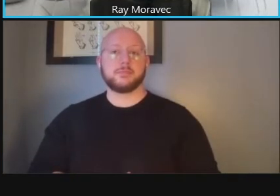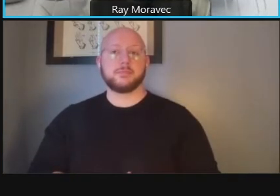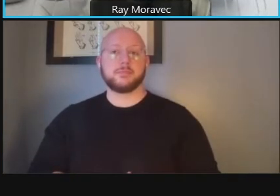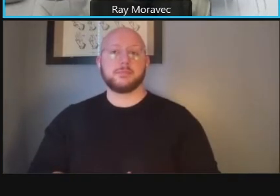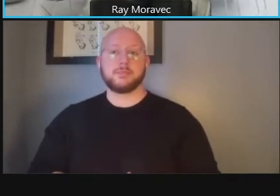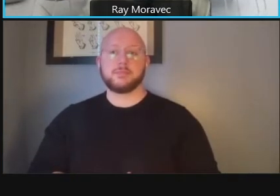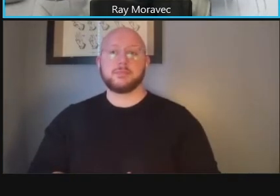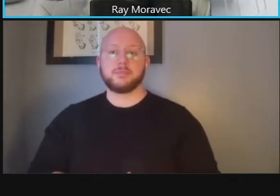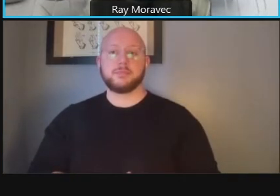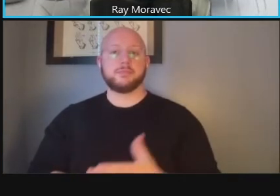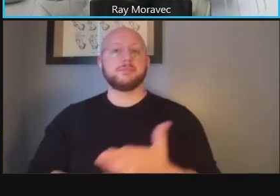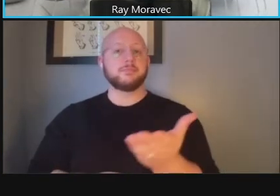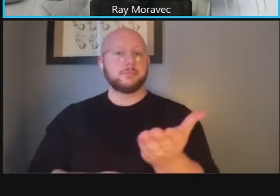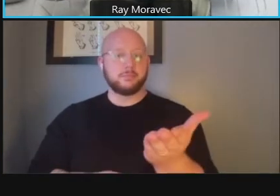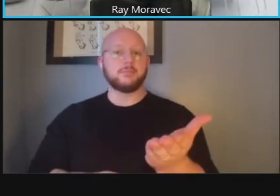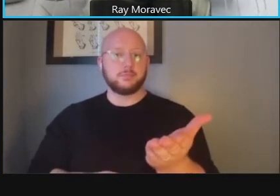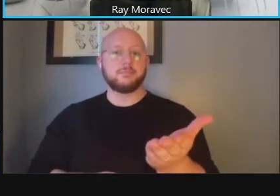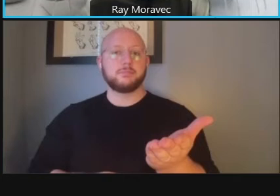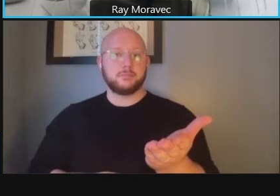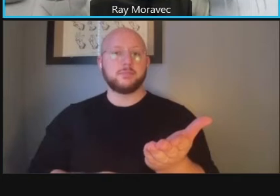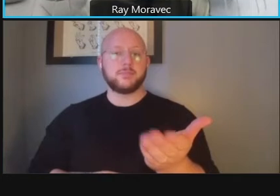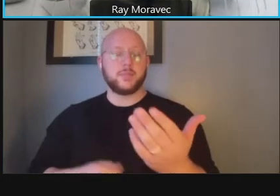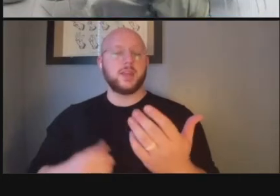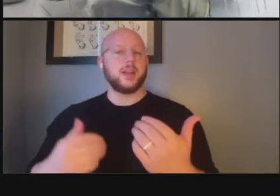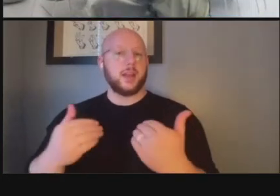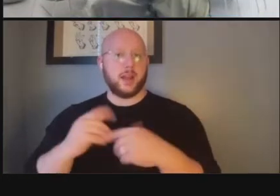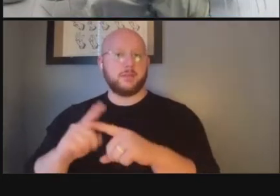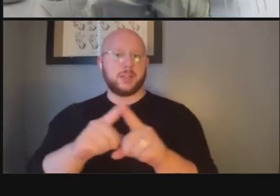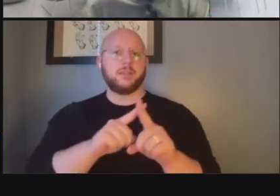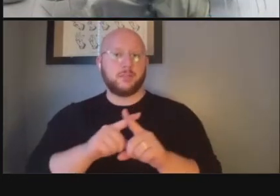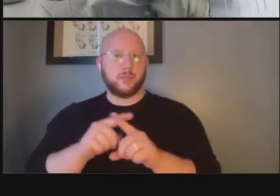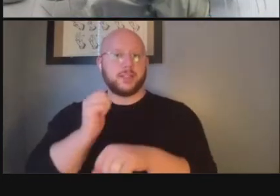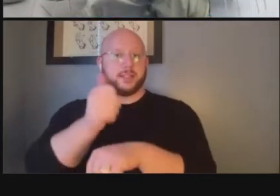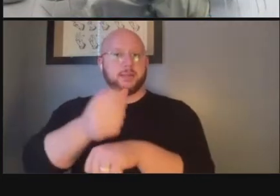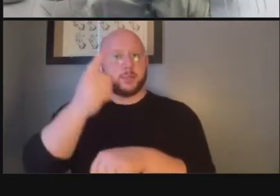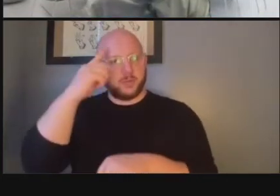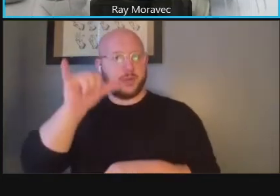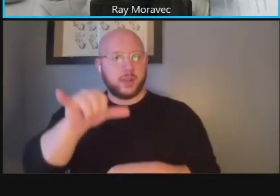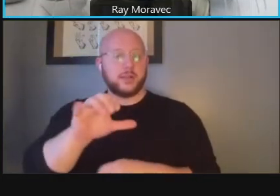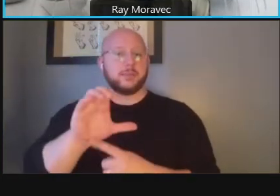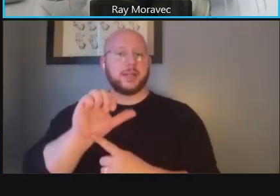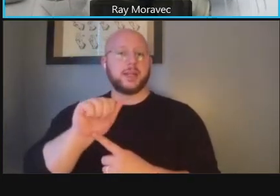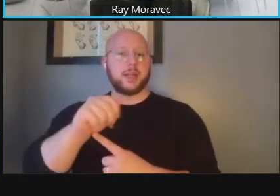and micro mobility locations come into that as well uh the capital share um there are